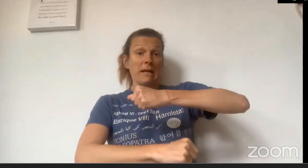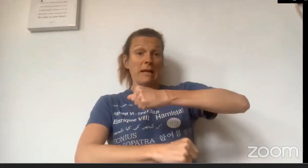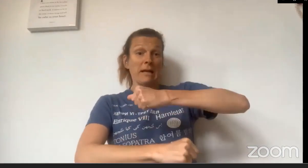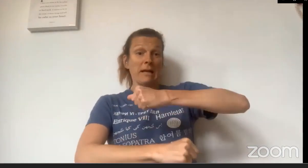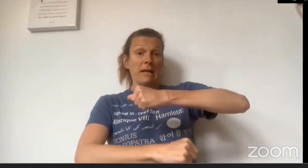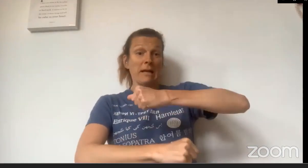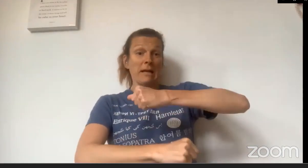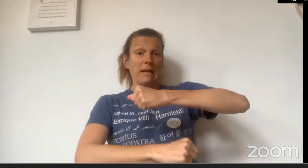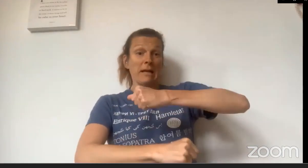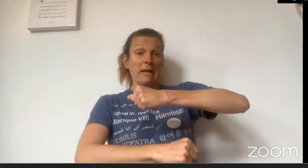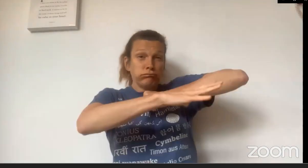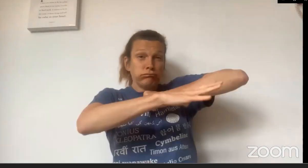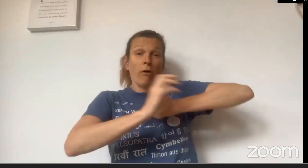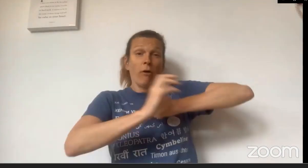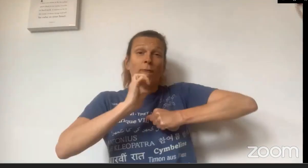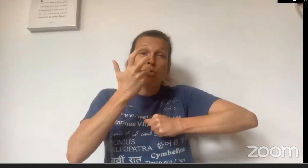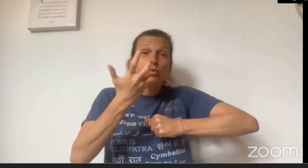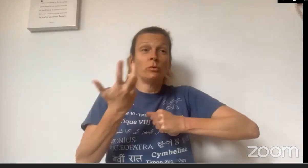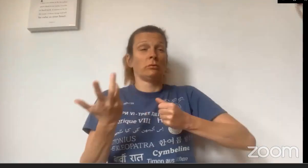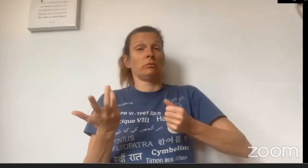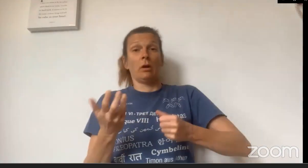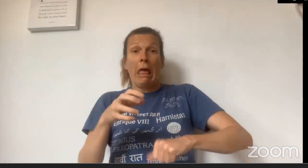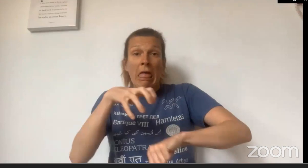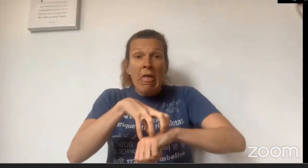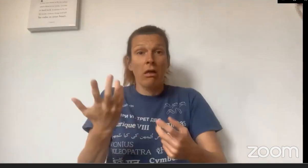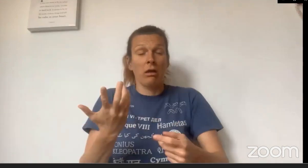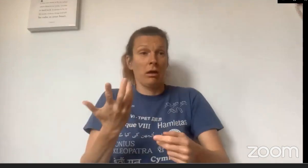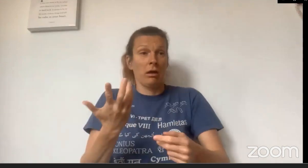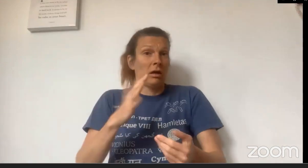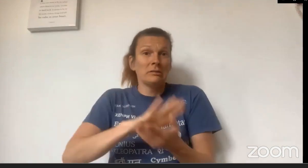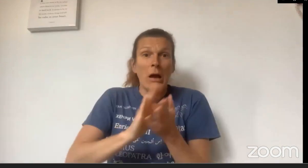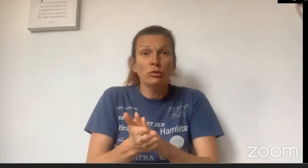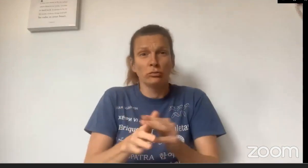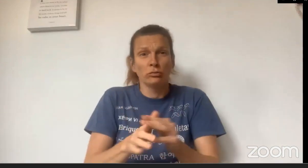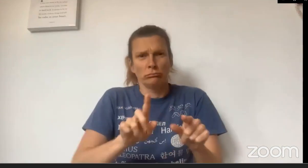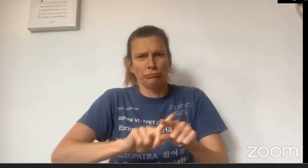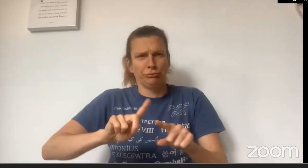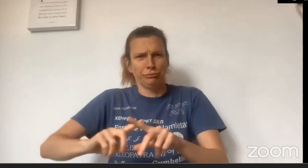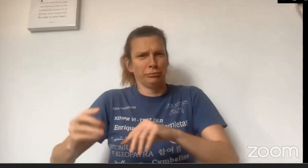basket full of food and fruits and cakes and sandwiches.